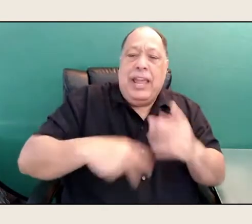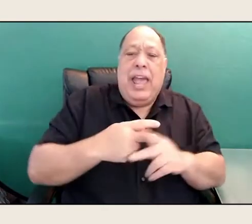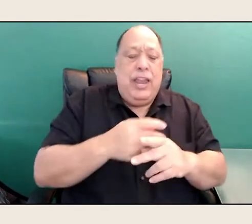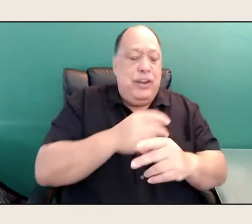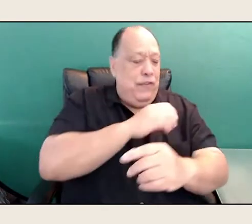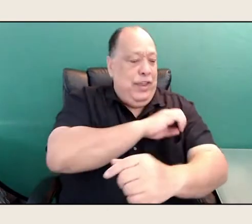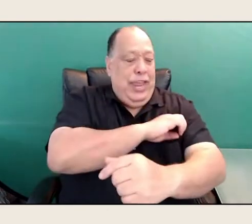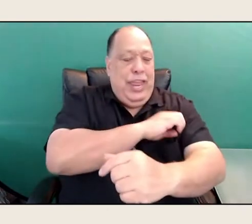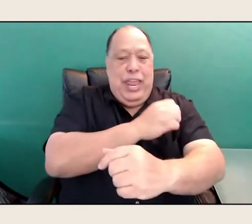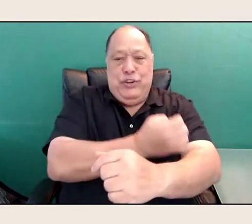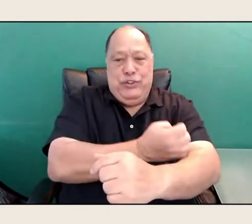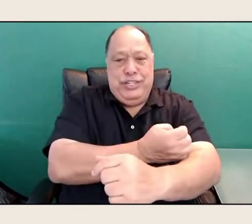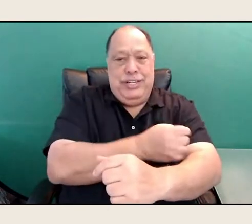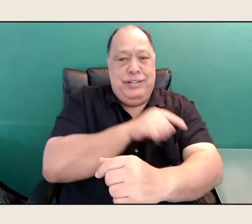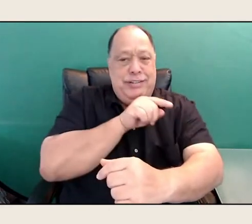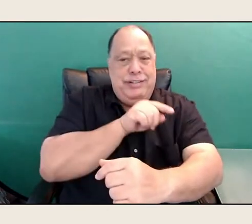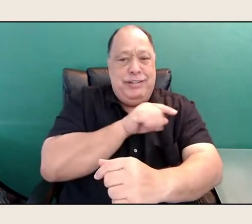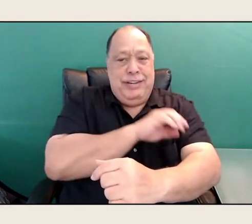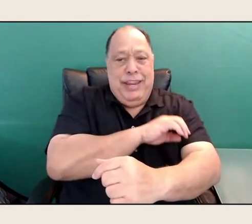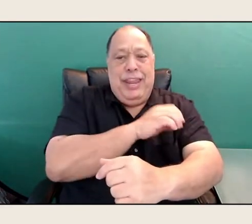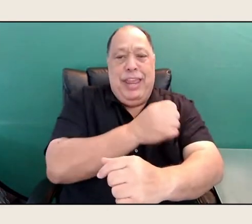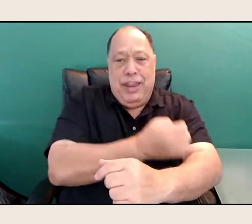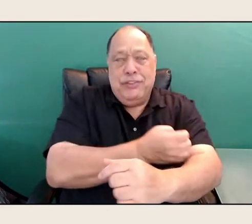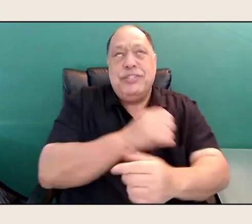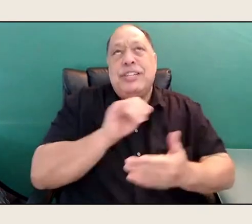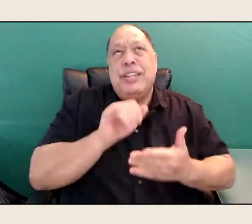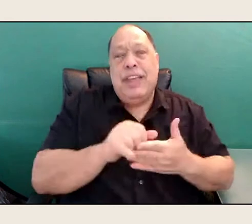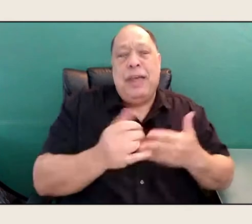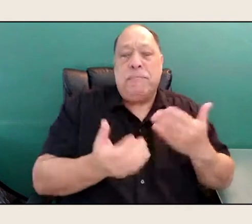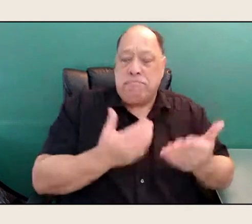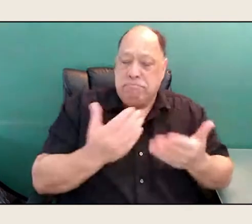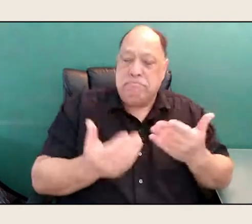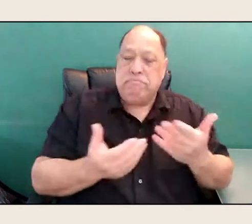that took hold.